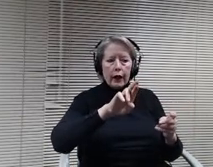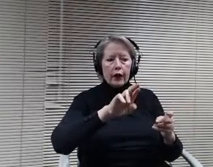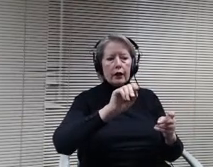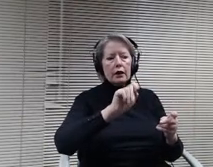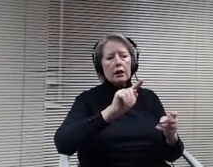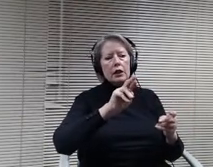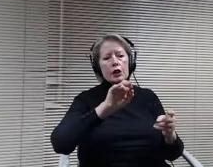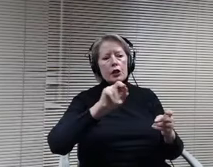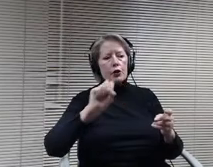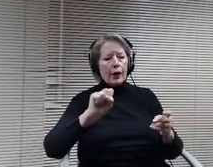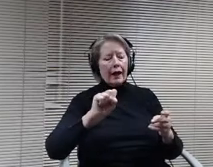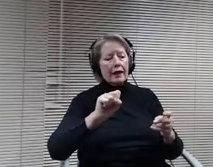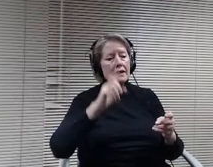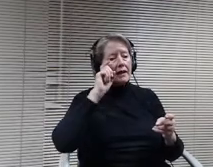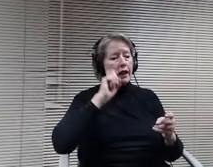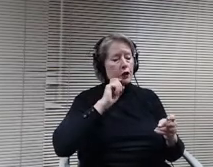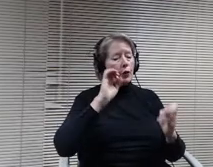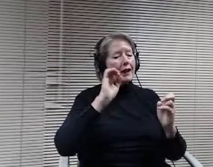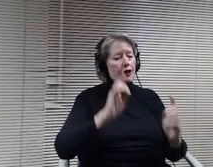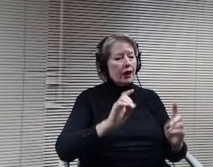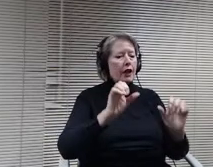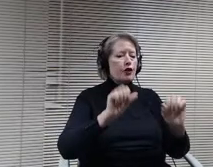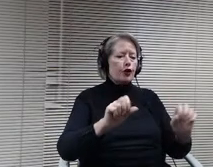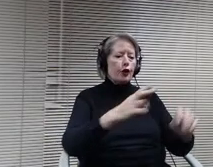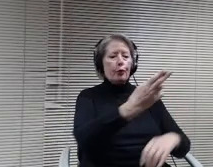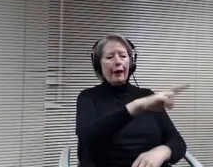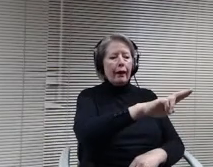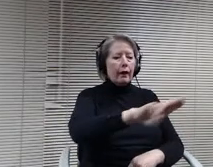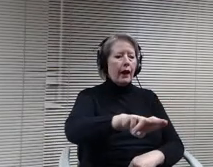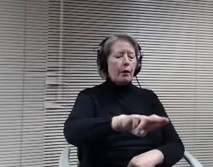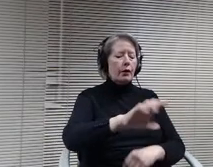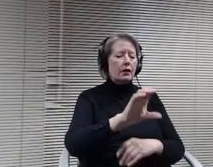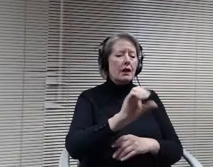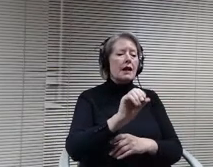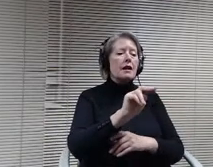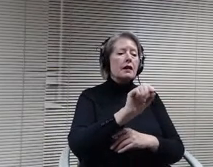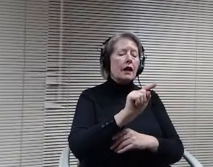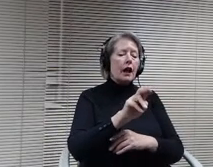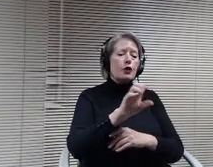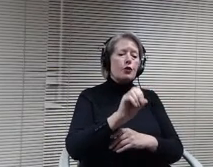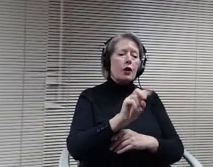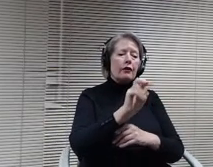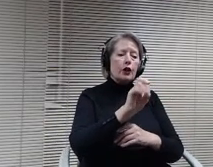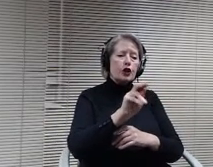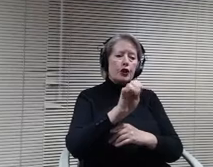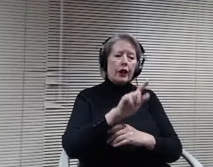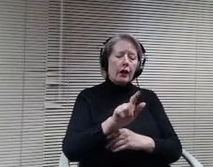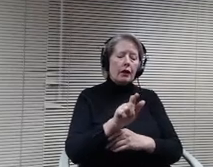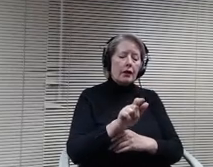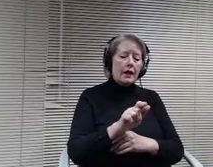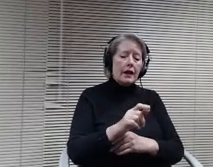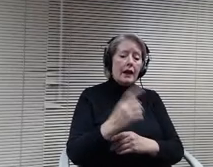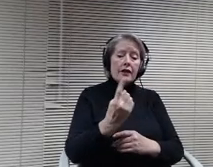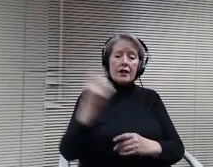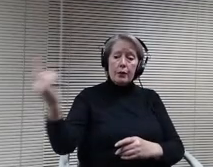Per current policy, if an outside speaker comes in to talk about BLM, then the district policy requires an additional